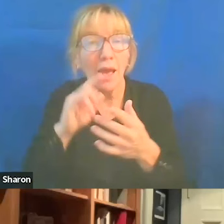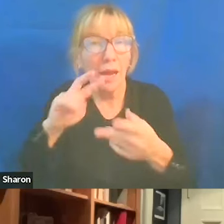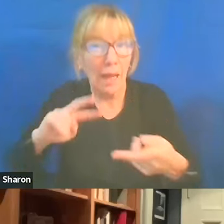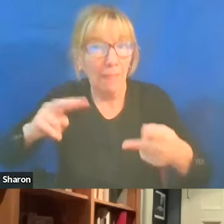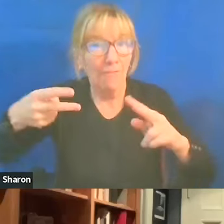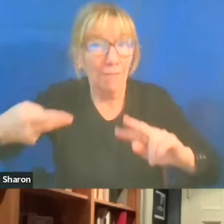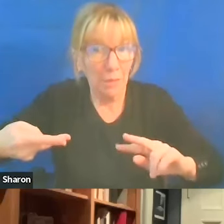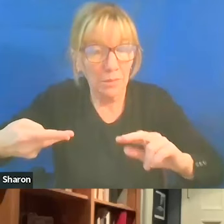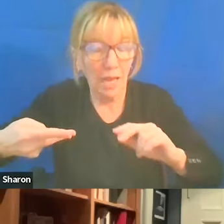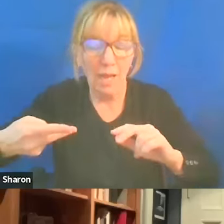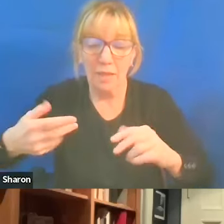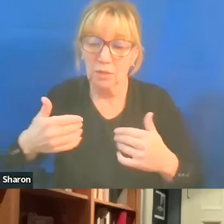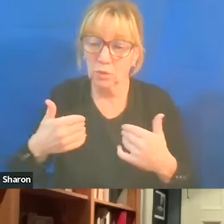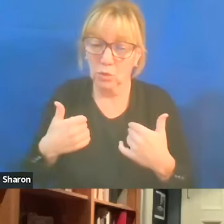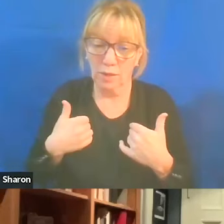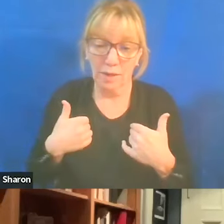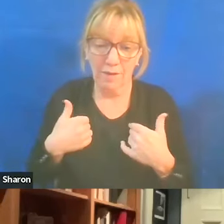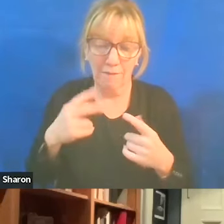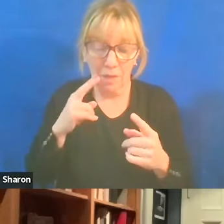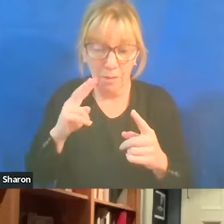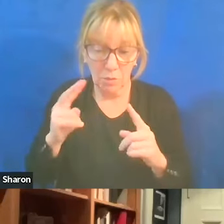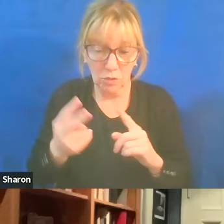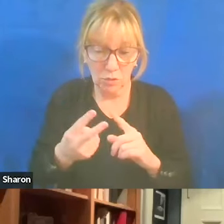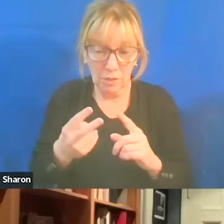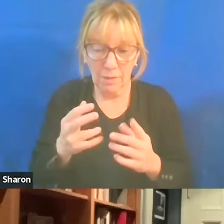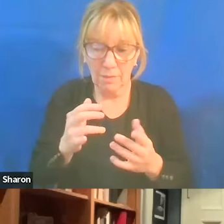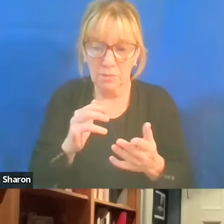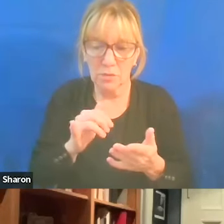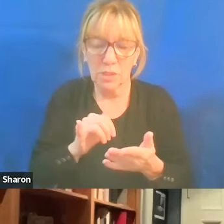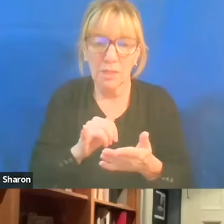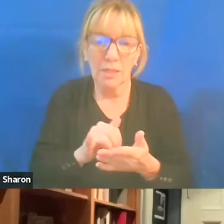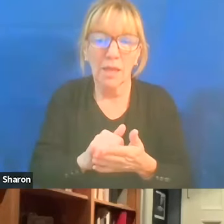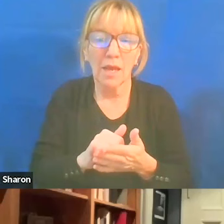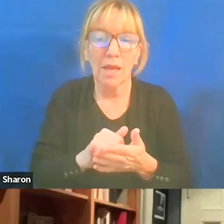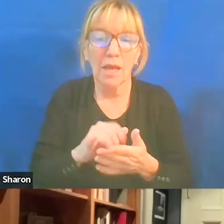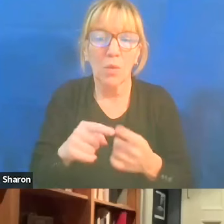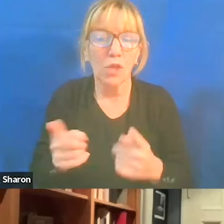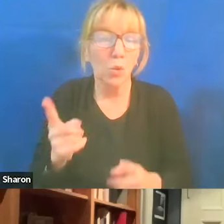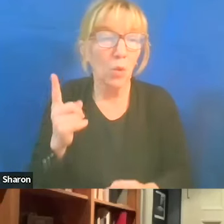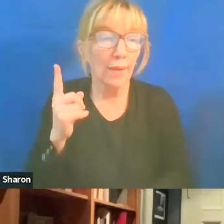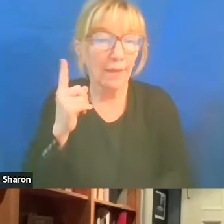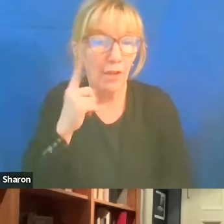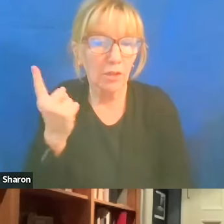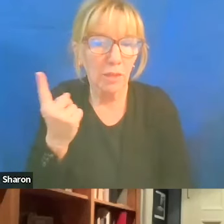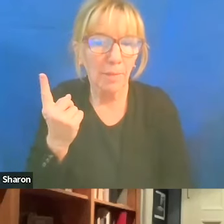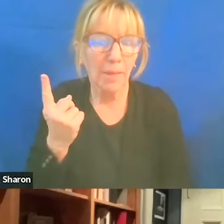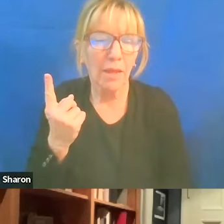is to have a perception that when you hear something, you're not fragile.